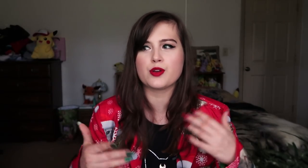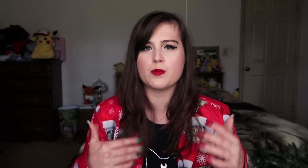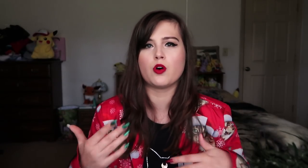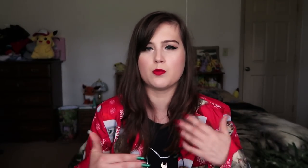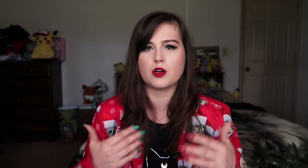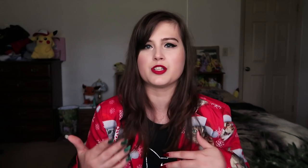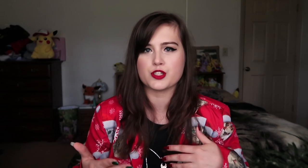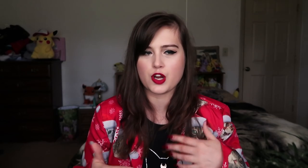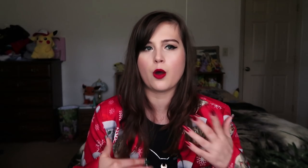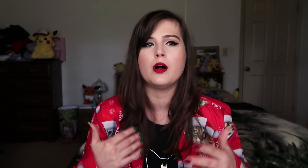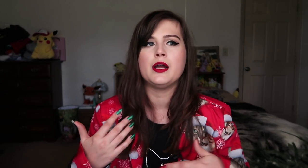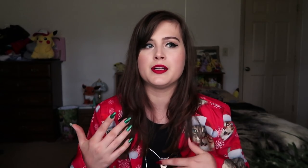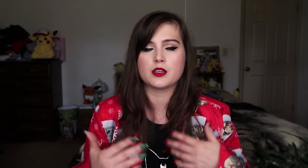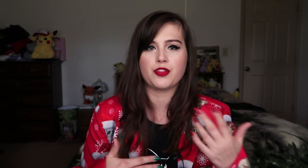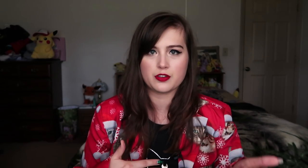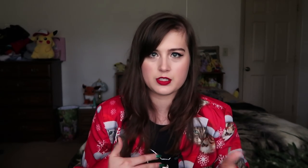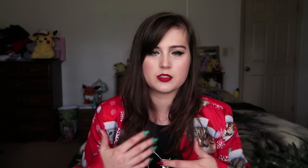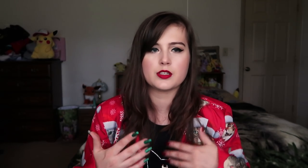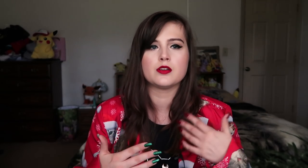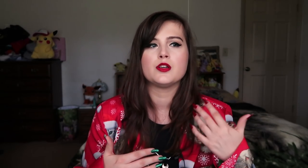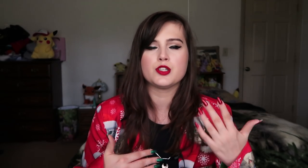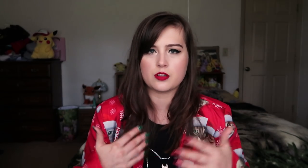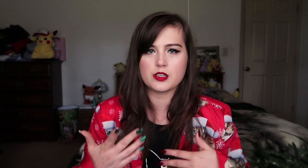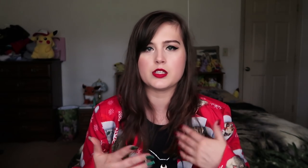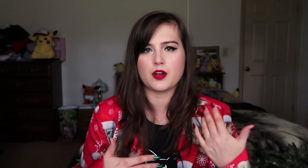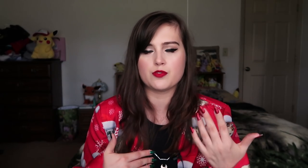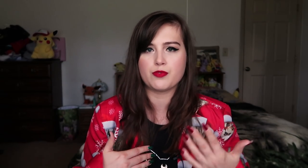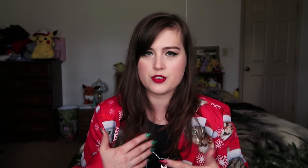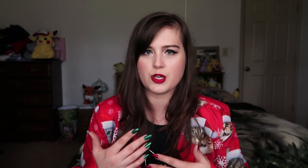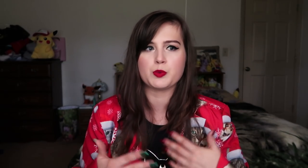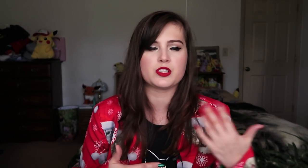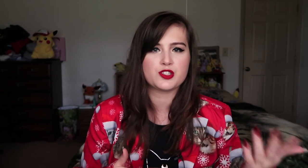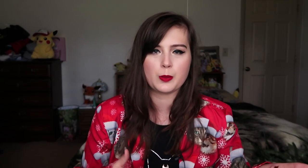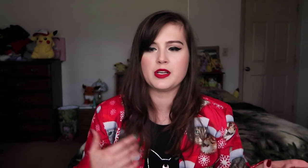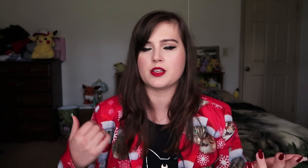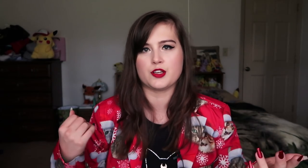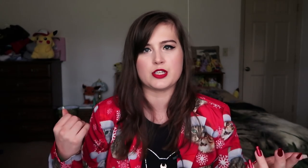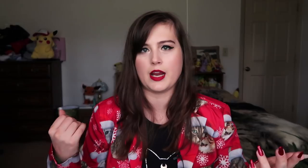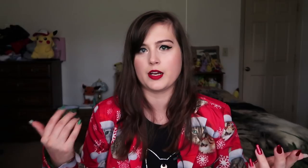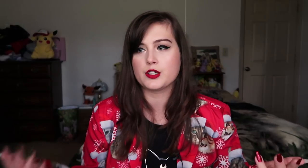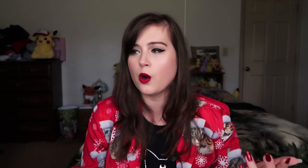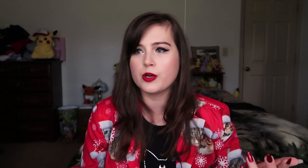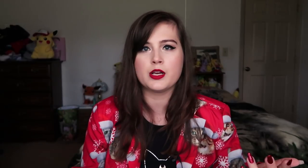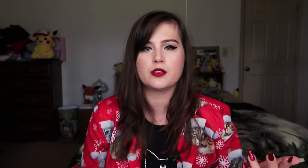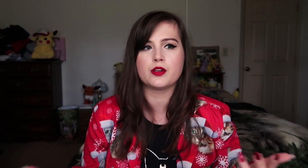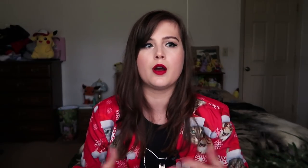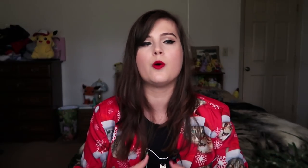As you get more and more into the show, into the third season, she's starting to develop friendships with the Serpents and she's dating Toni, you know?